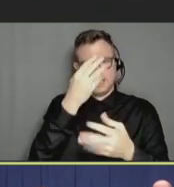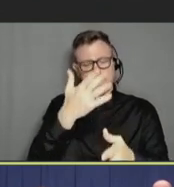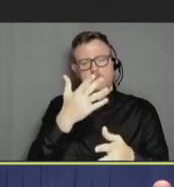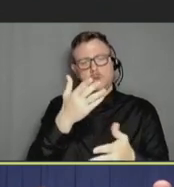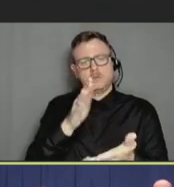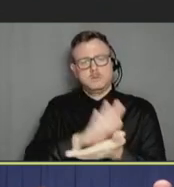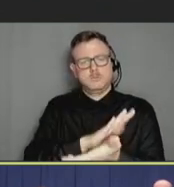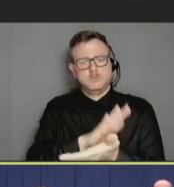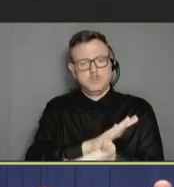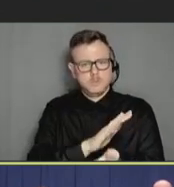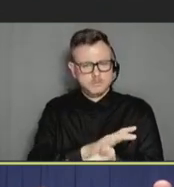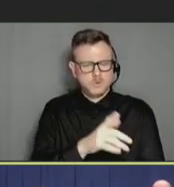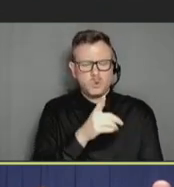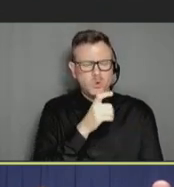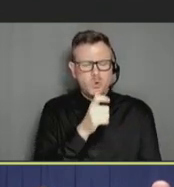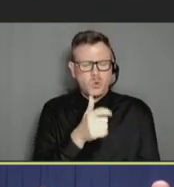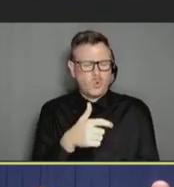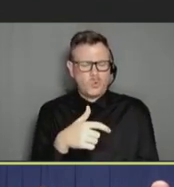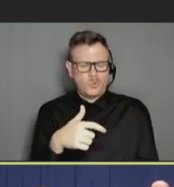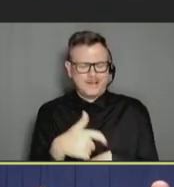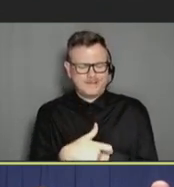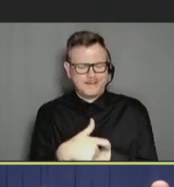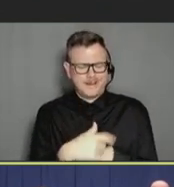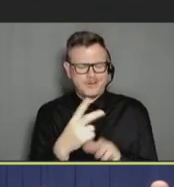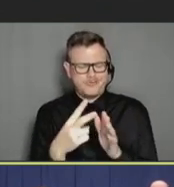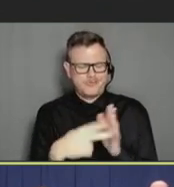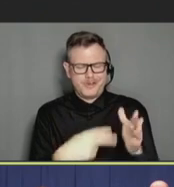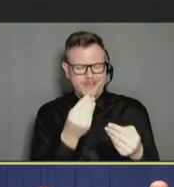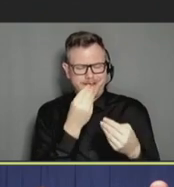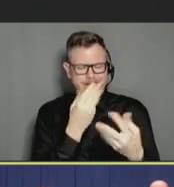Who has a time to read the information sheet during a visit before he have to make a decision